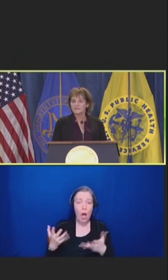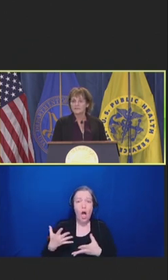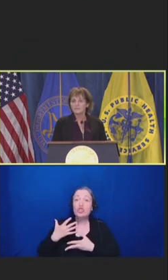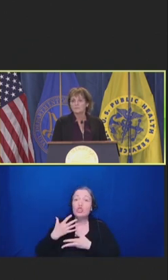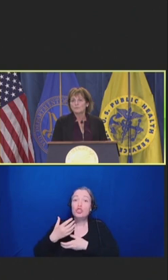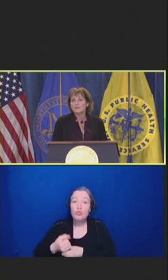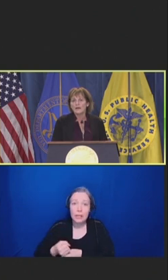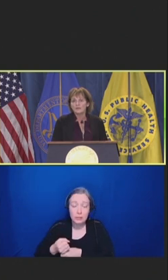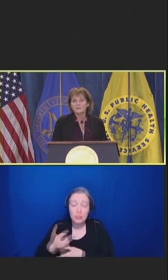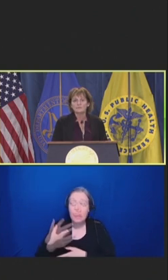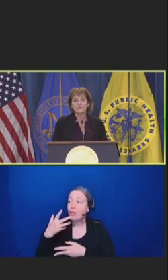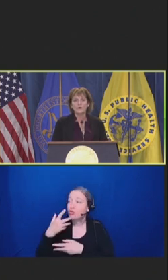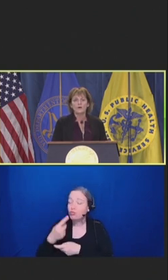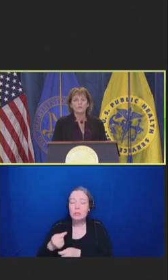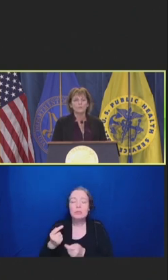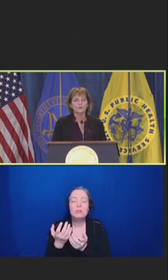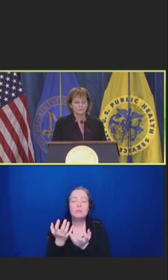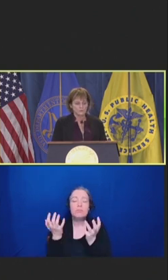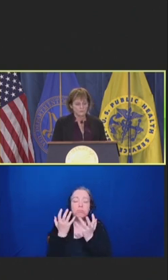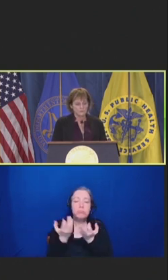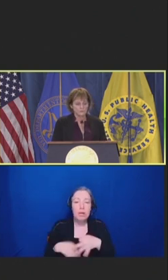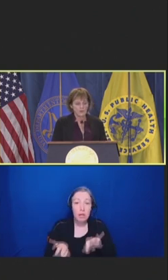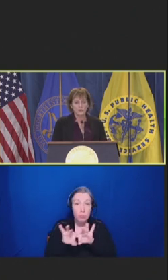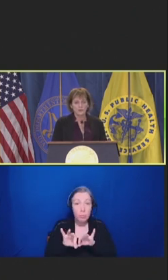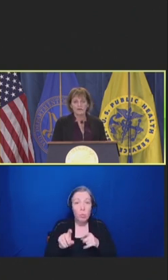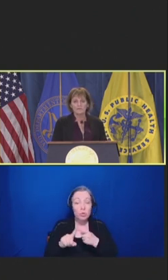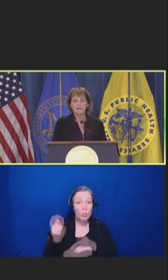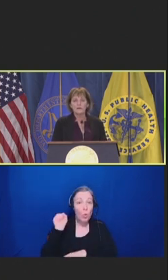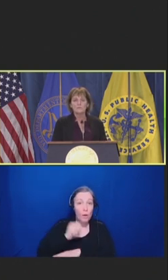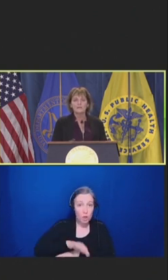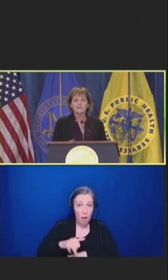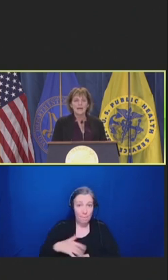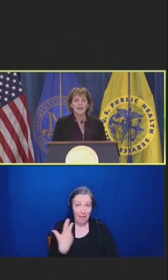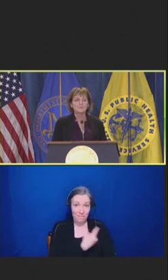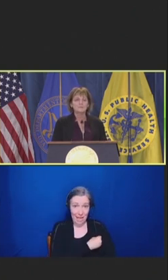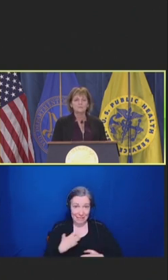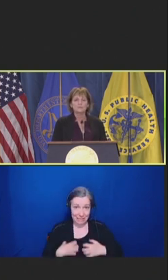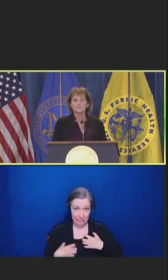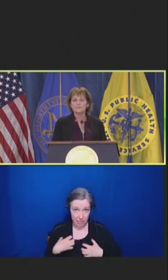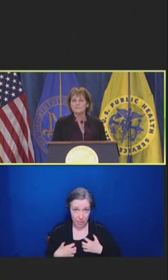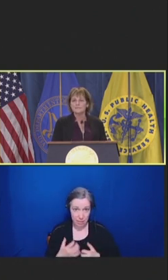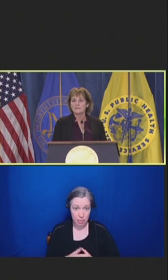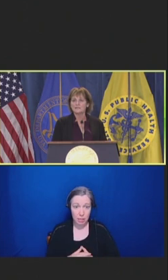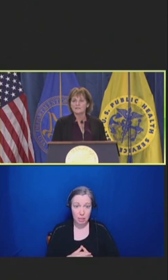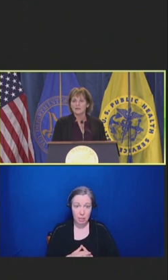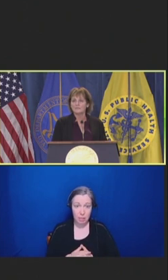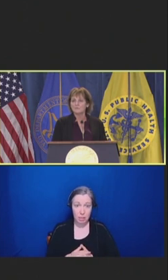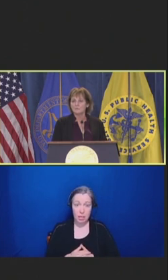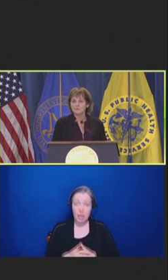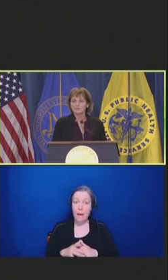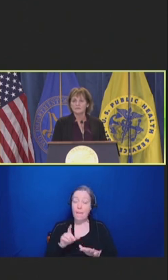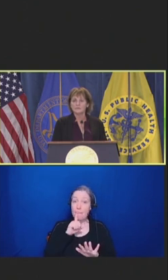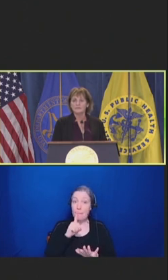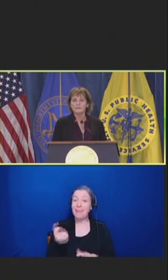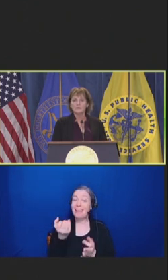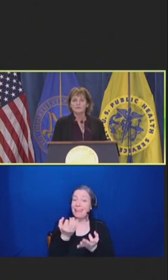to improve the outcomes for all the wonderful treatments that we have. But it absolutely takes time to build.